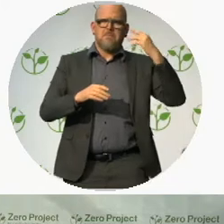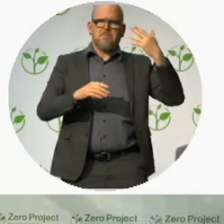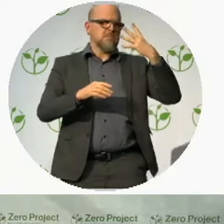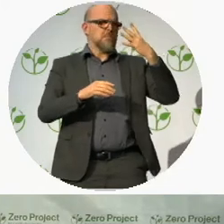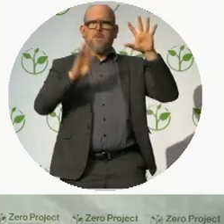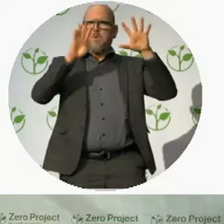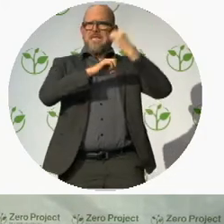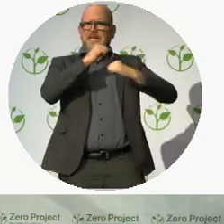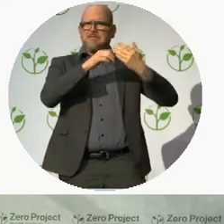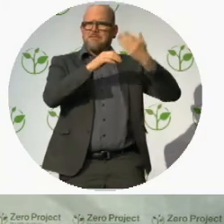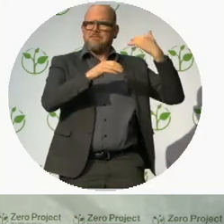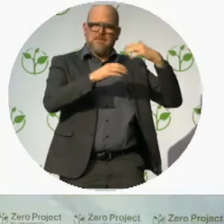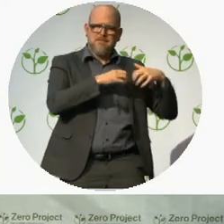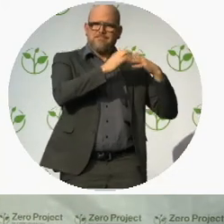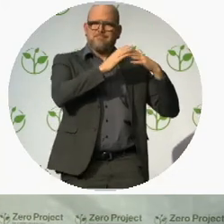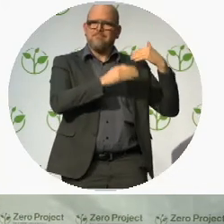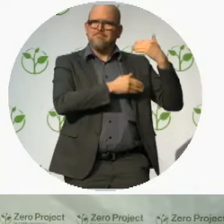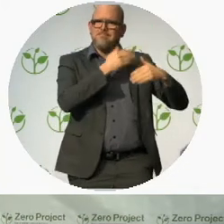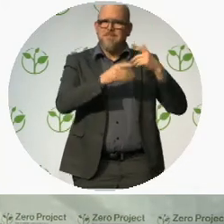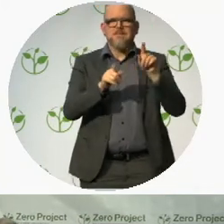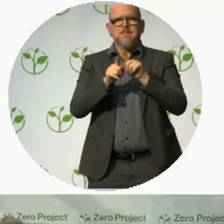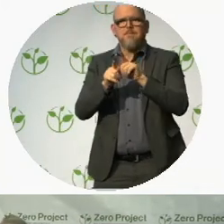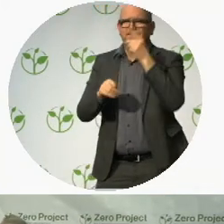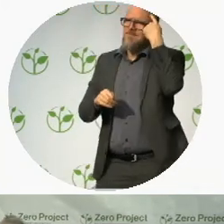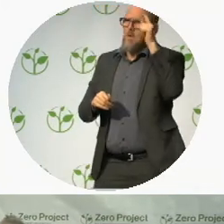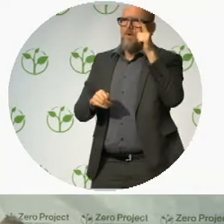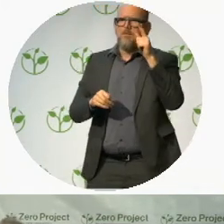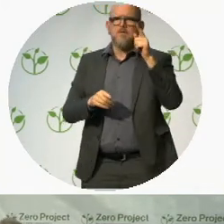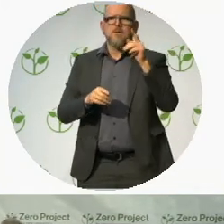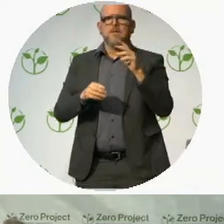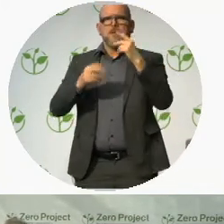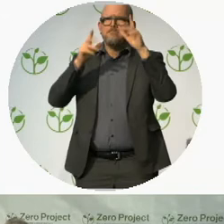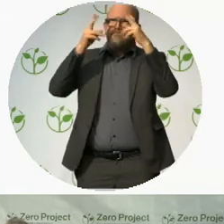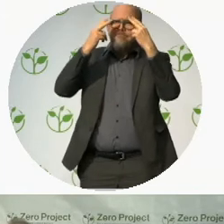... that promotes accessibility and inclusion of people with disabilities and the elderly.